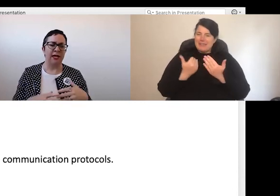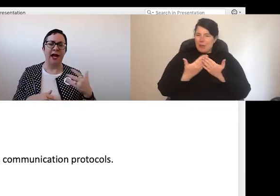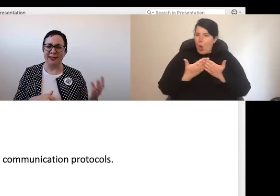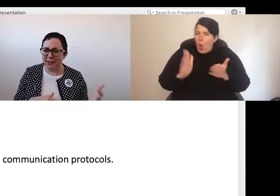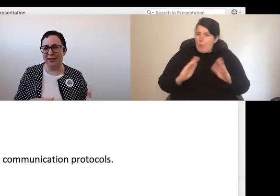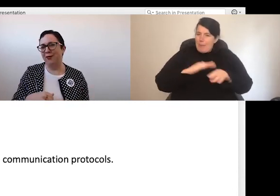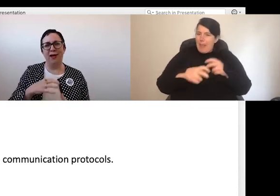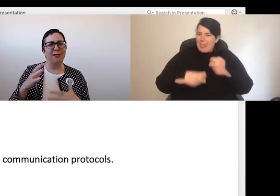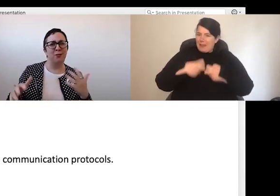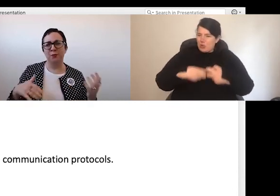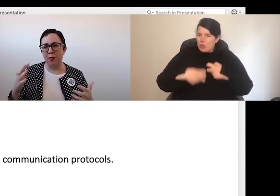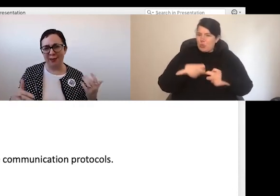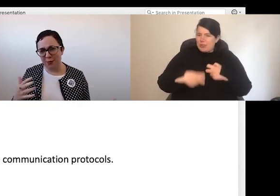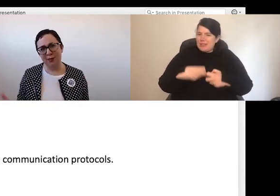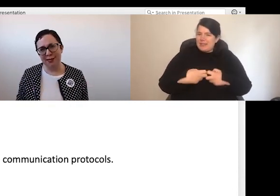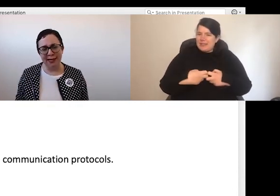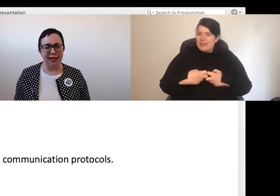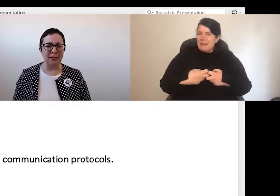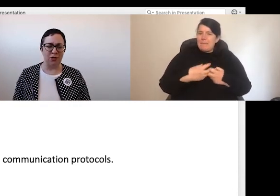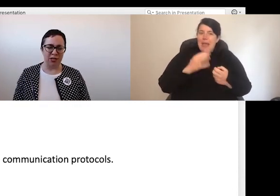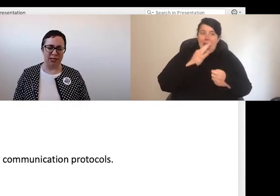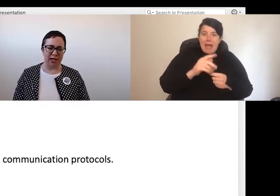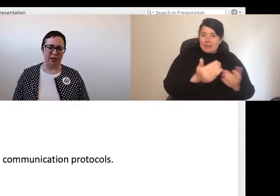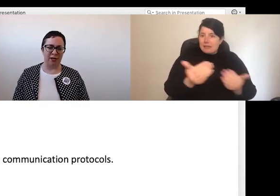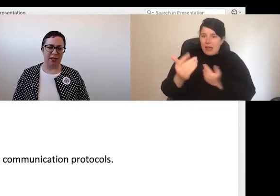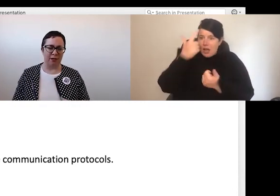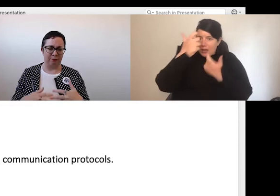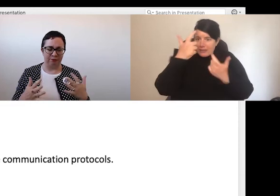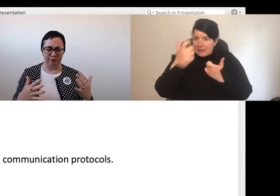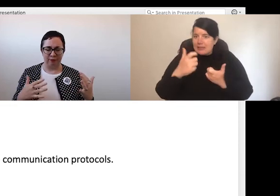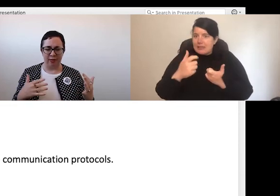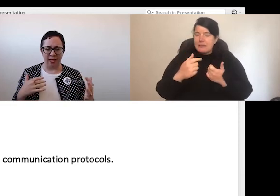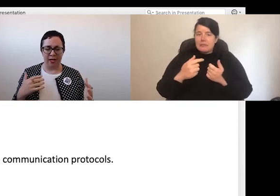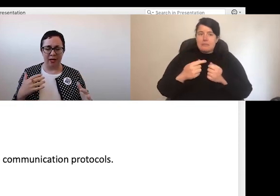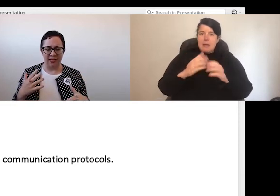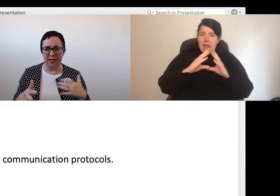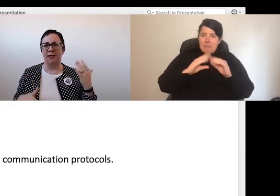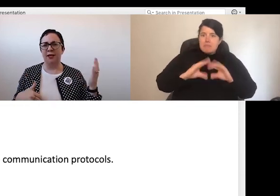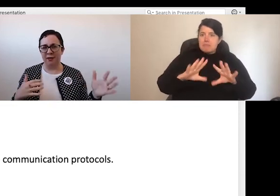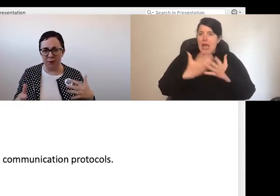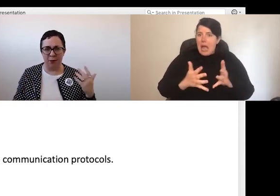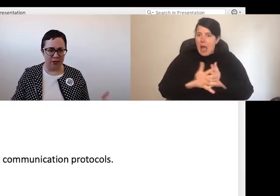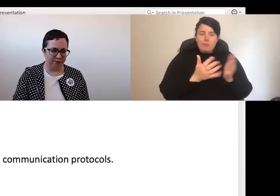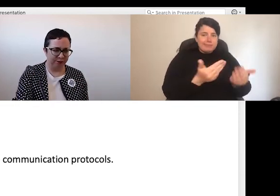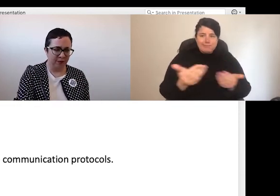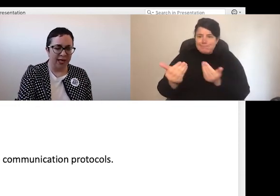Ask your teams for advice. Crowd-source solutions together and listen and respond.